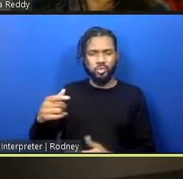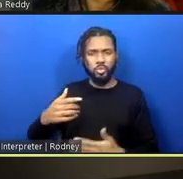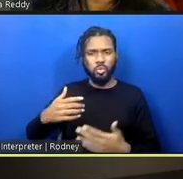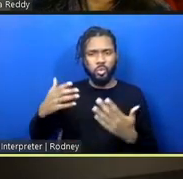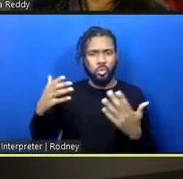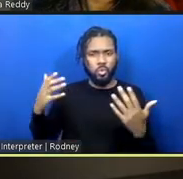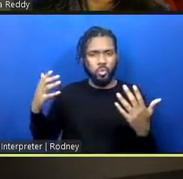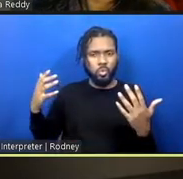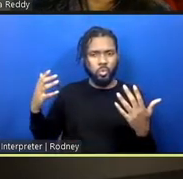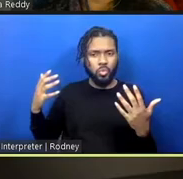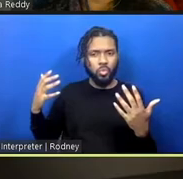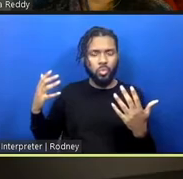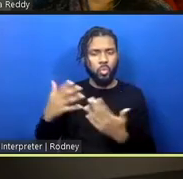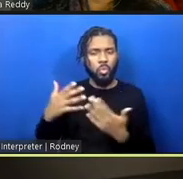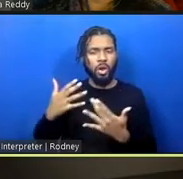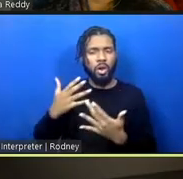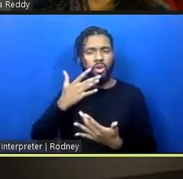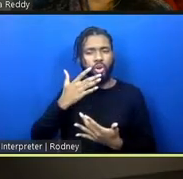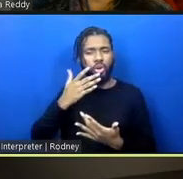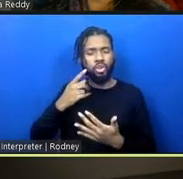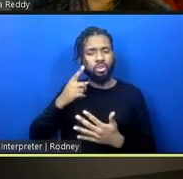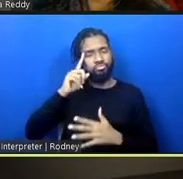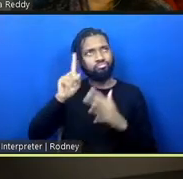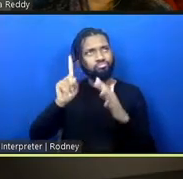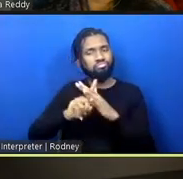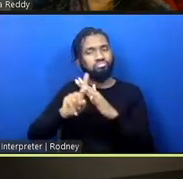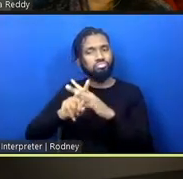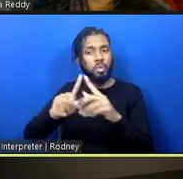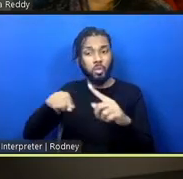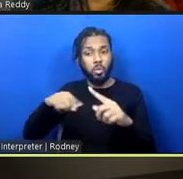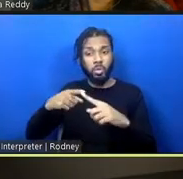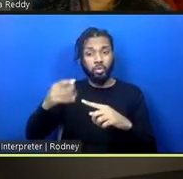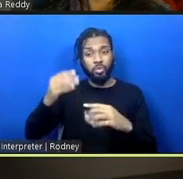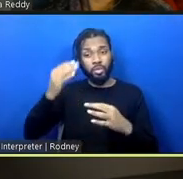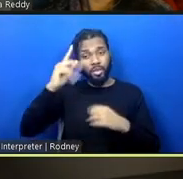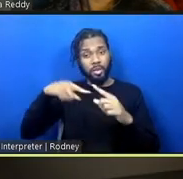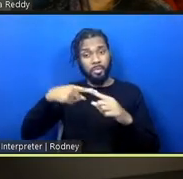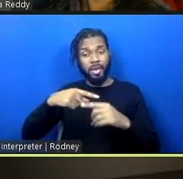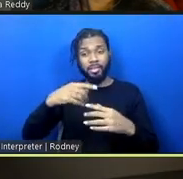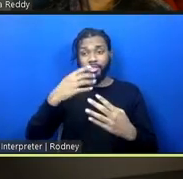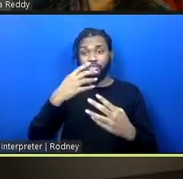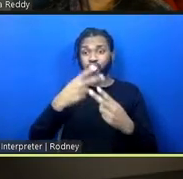the colors that come to mind when you think about the interior of the jail or the jail itself?"